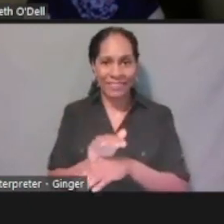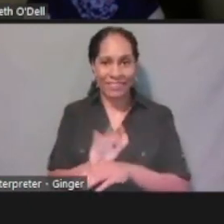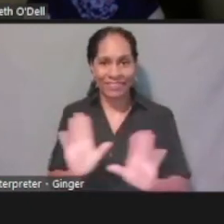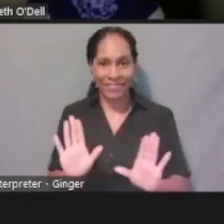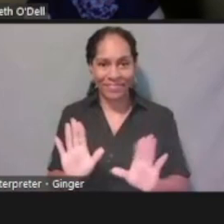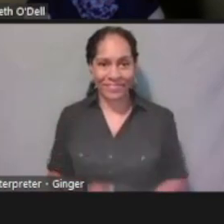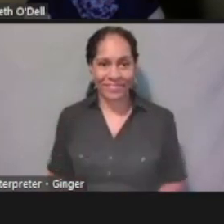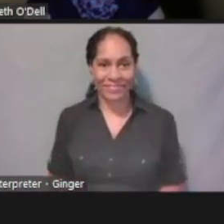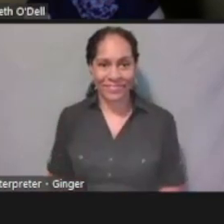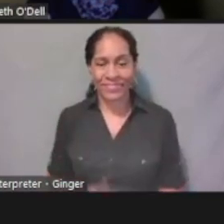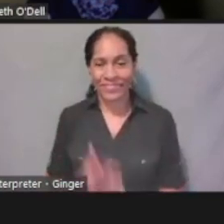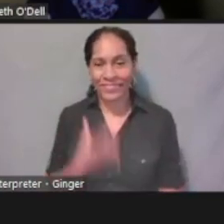Thanks, everyone.